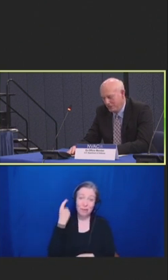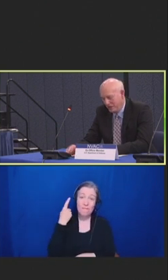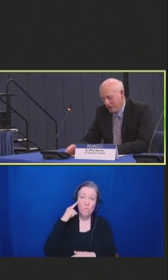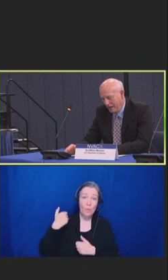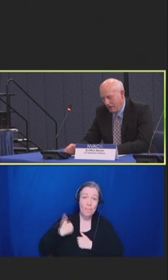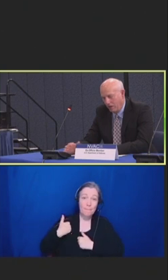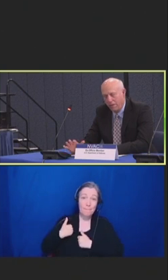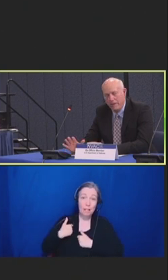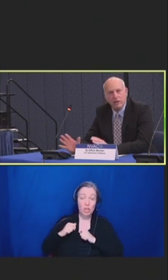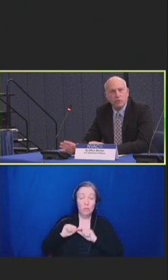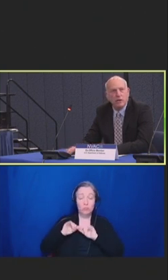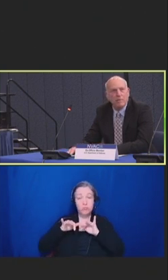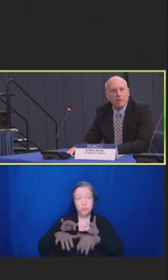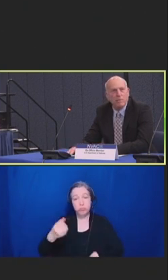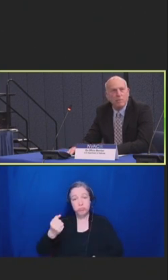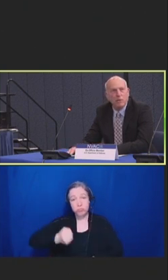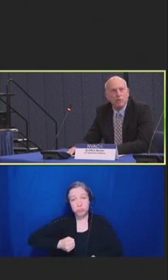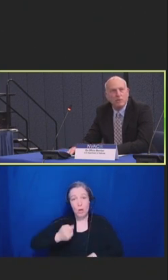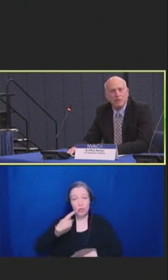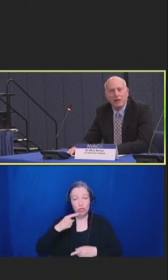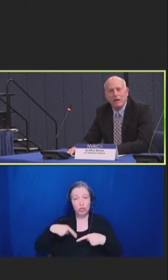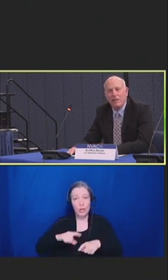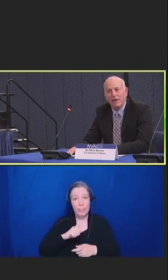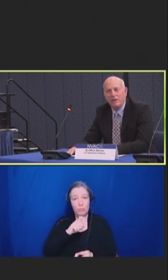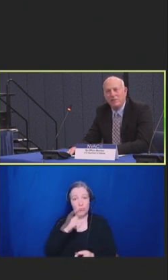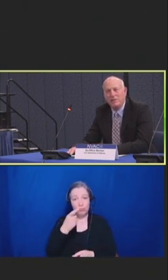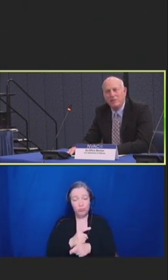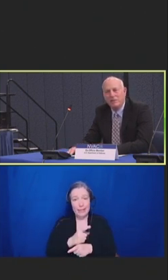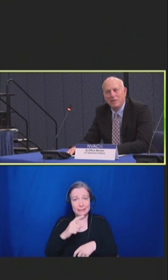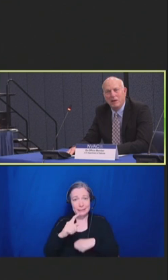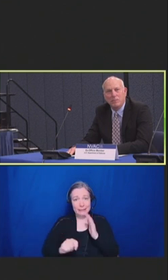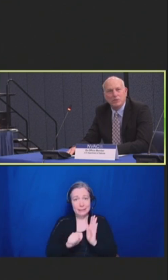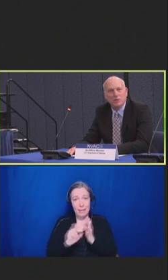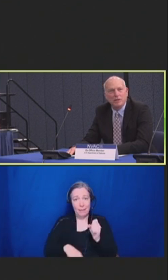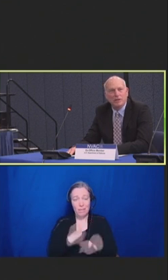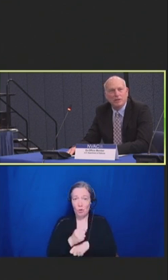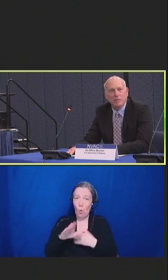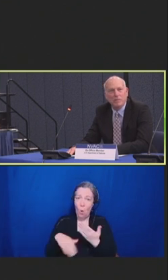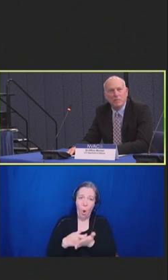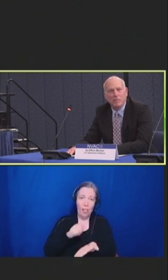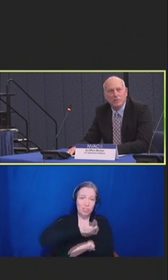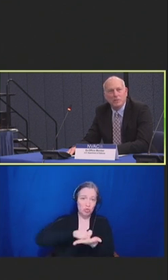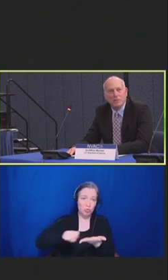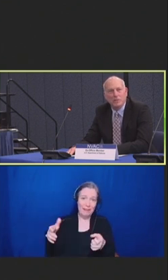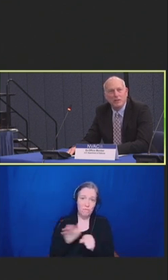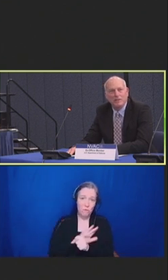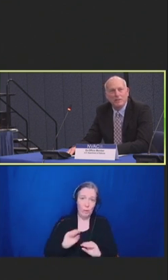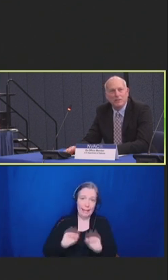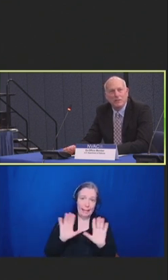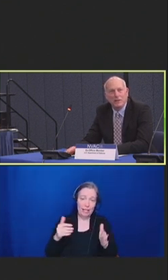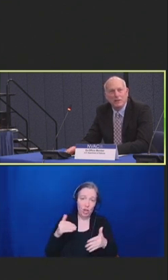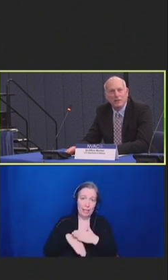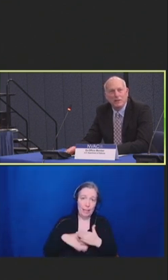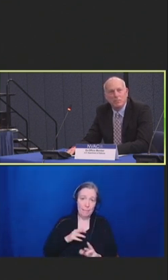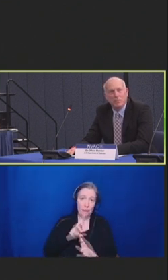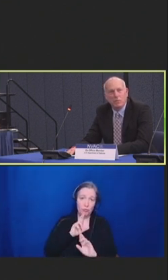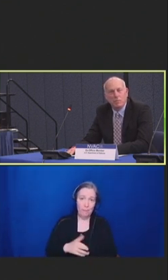season. And all of that is written in my report. So, again, thank you for the opportunity to represent DOD in this group.